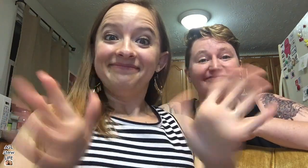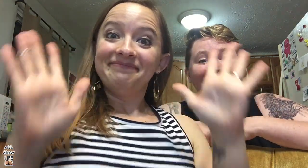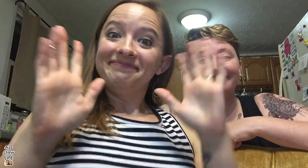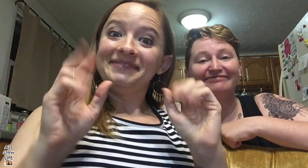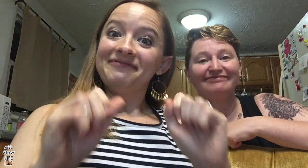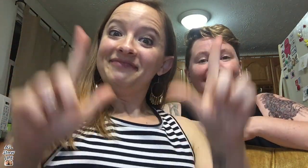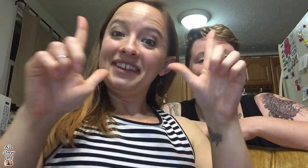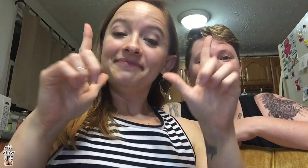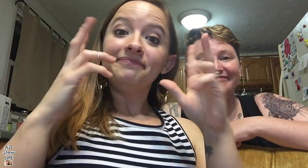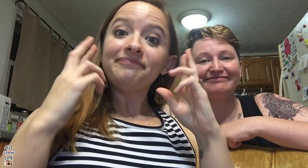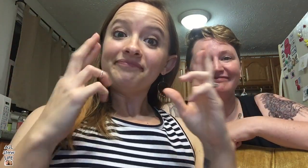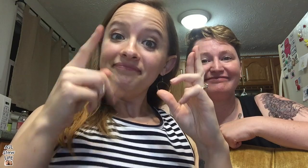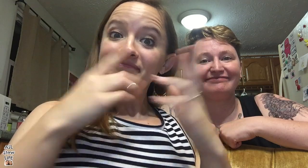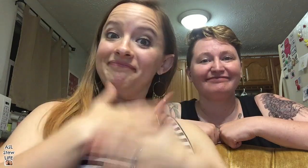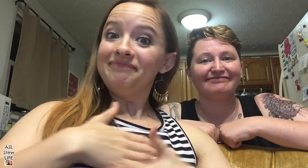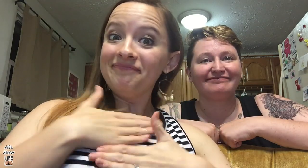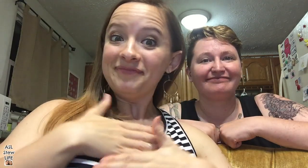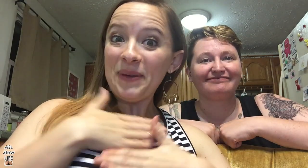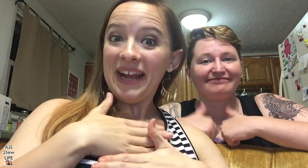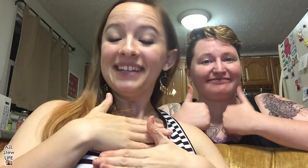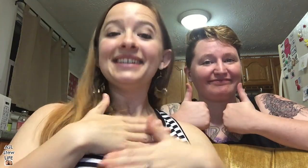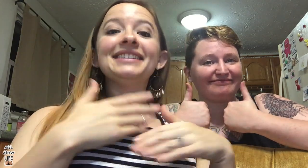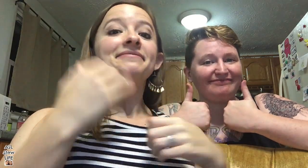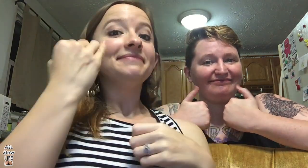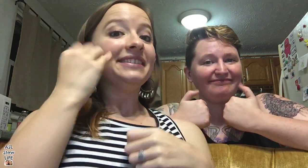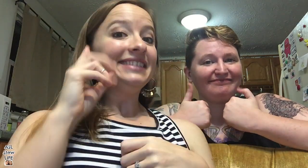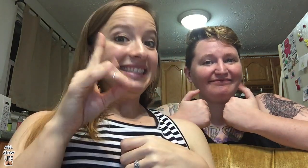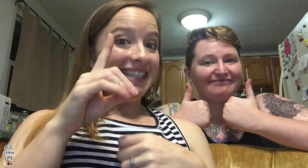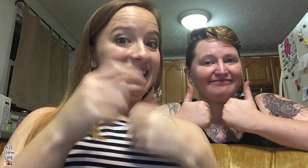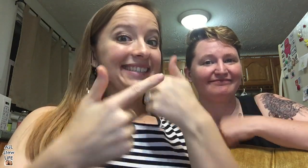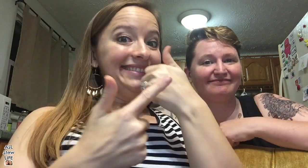Yeah, so that's it for the vlog. Hopefully you enjoyed it.